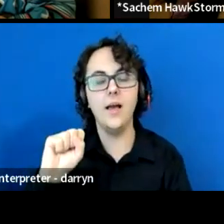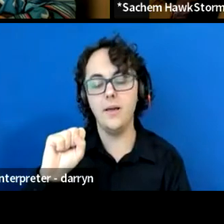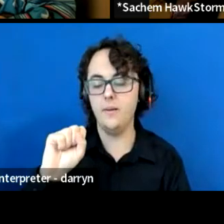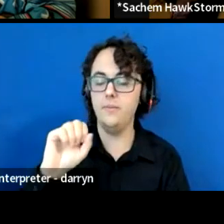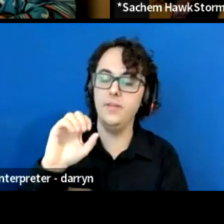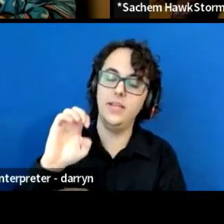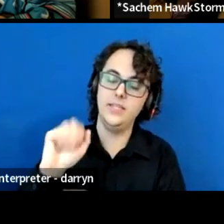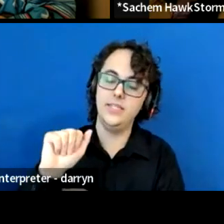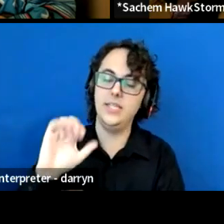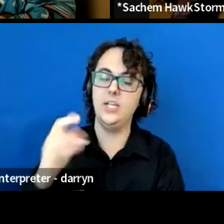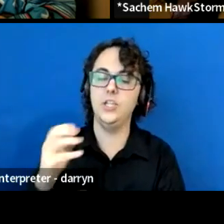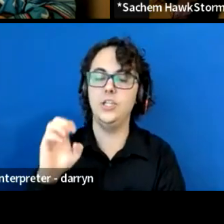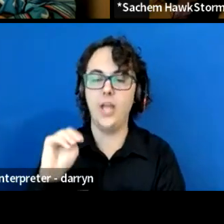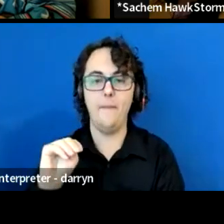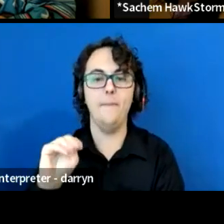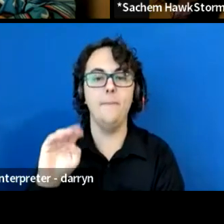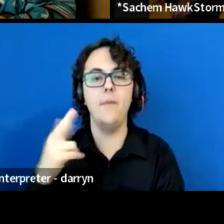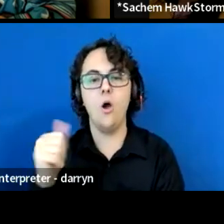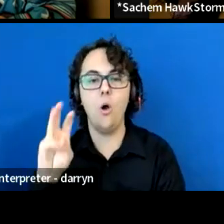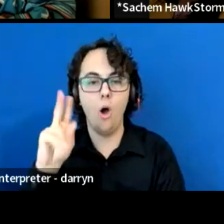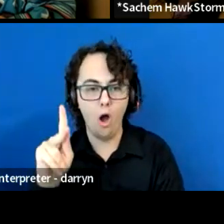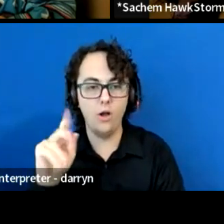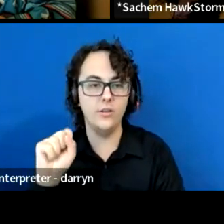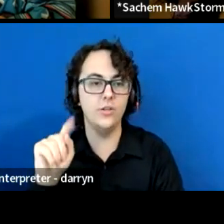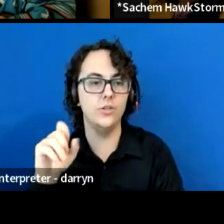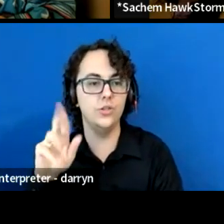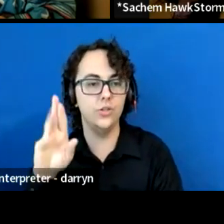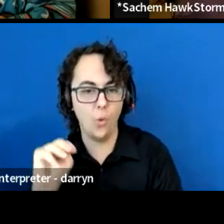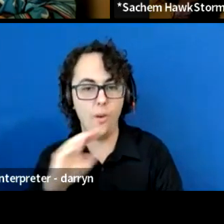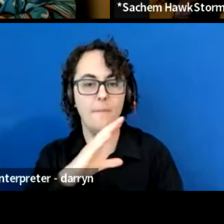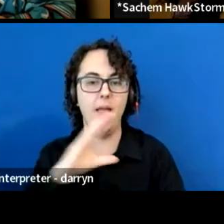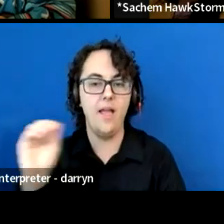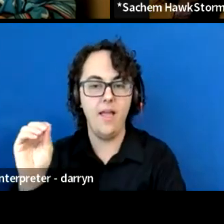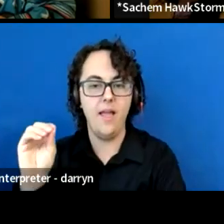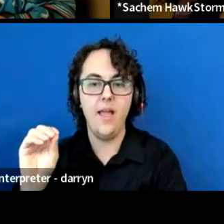and Nawashahu Yawanawa-Bergin to speak to us, thank you.